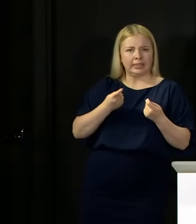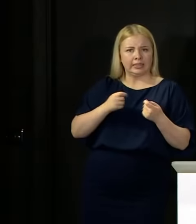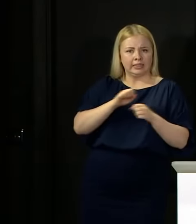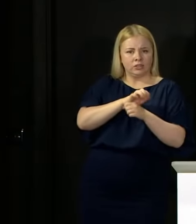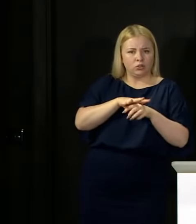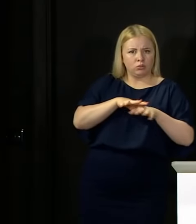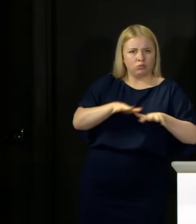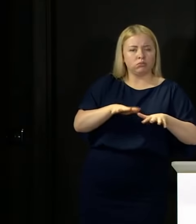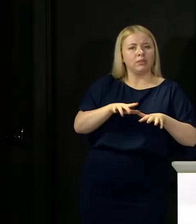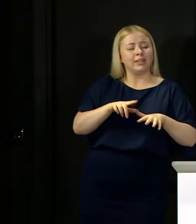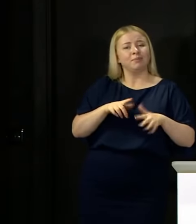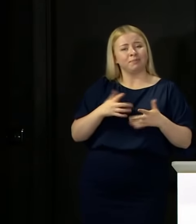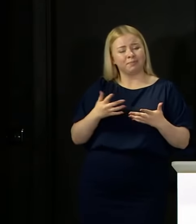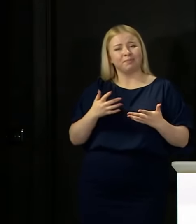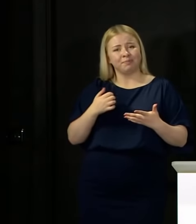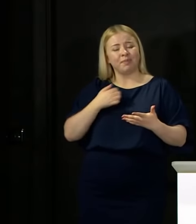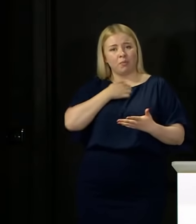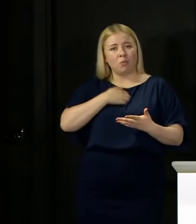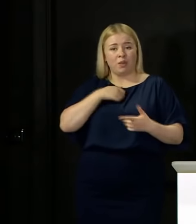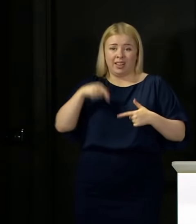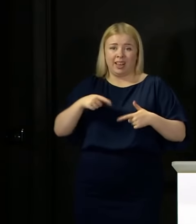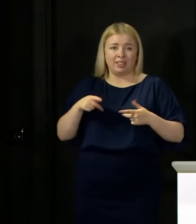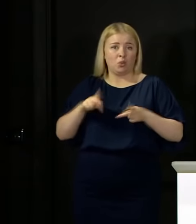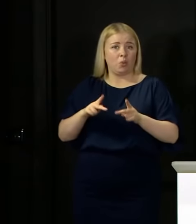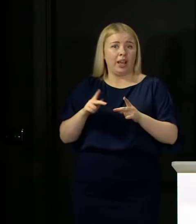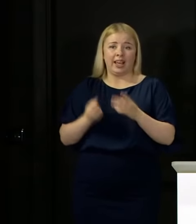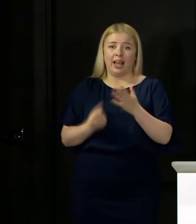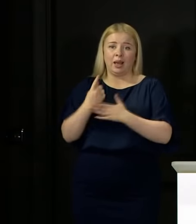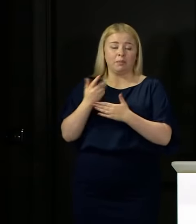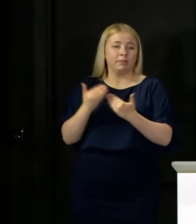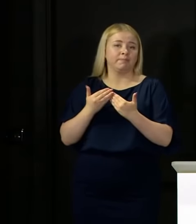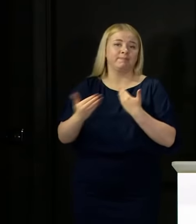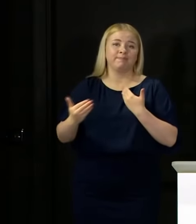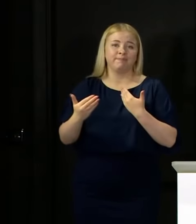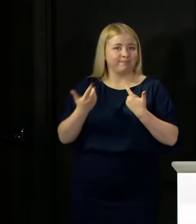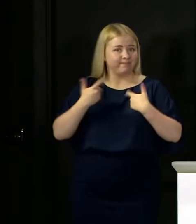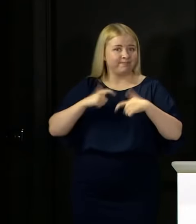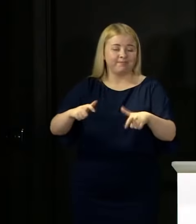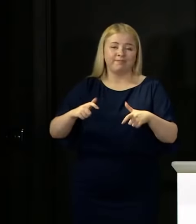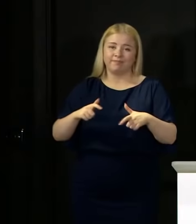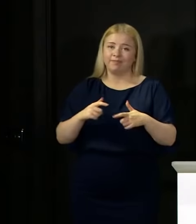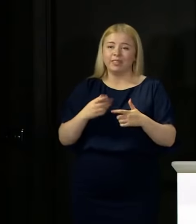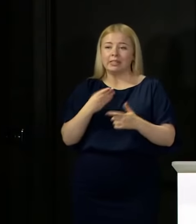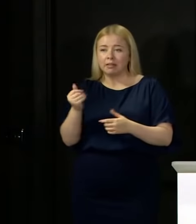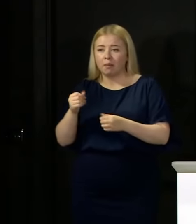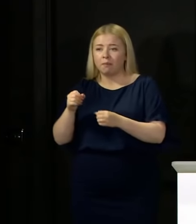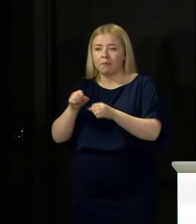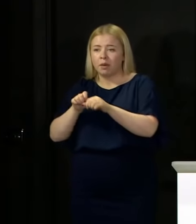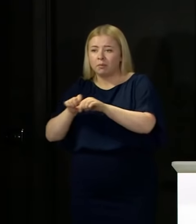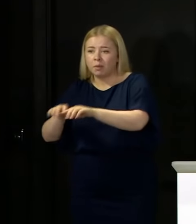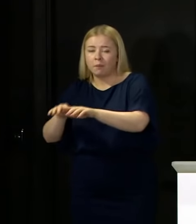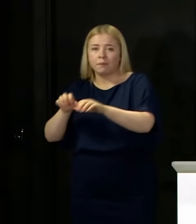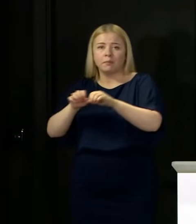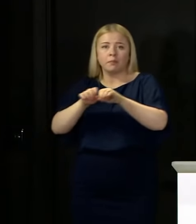And I'm afraid that's going to be the way of things for the foreseeable future with outbreaks that we have to try and get on top of.